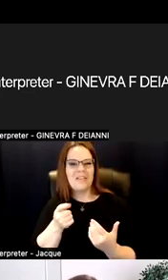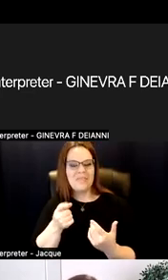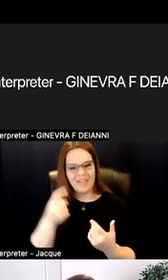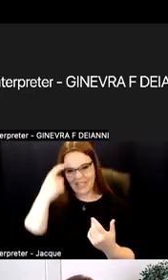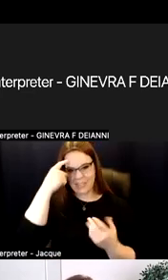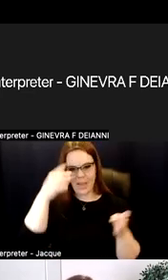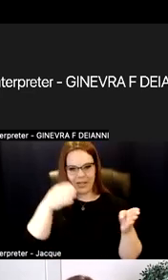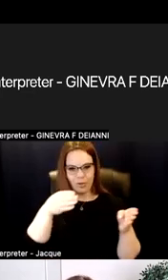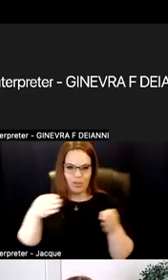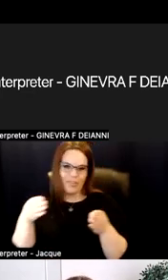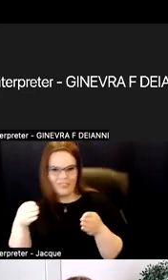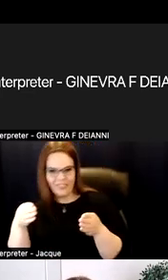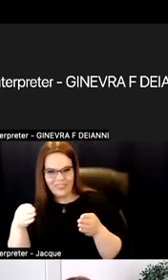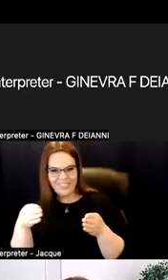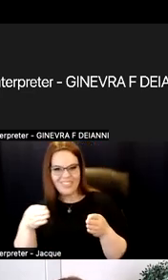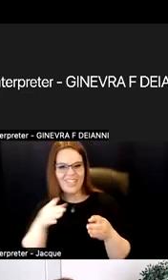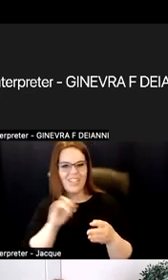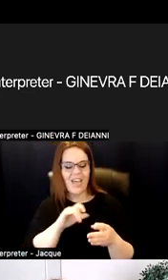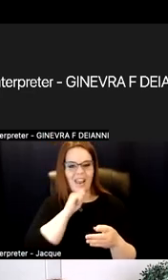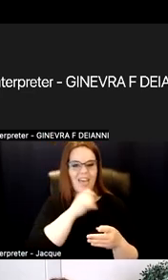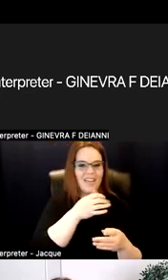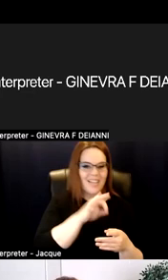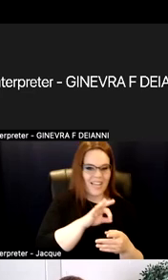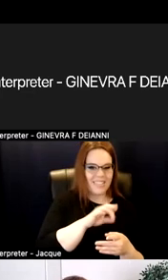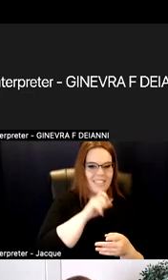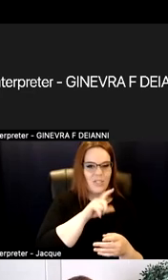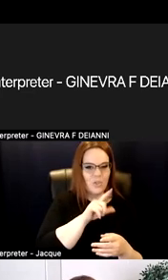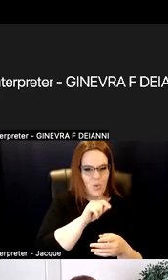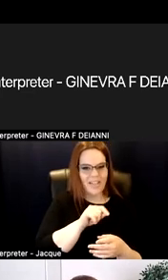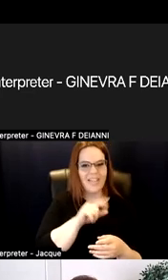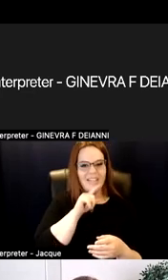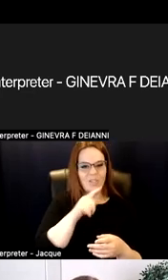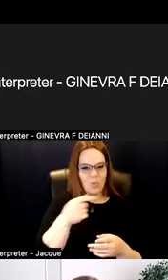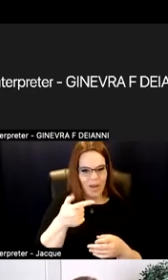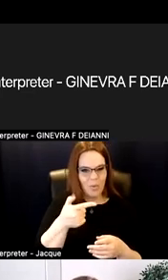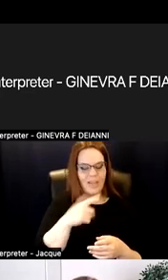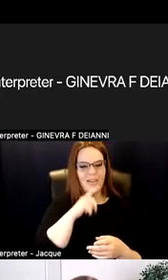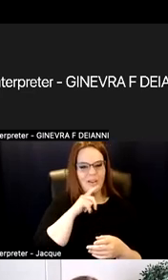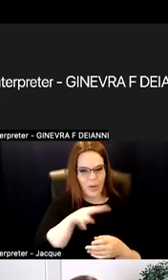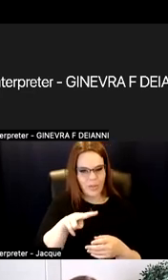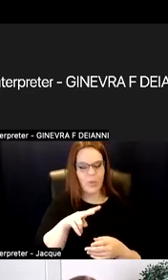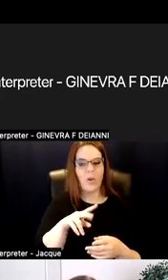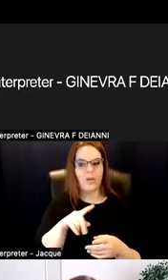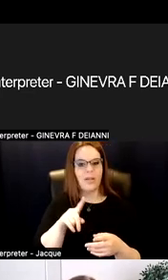that a 19-year-old, 20-year-old, 21-year-old, 22-year-old can be owners of their learning.